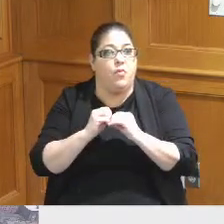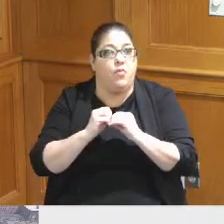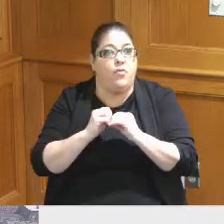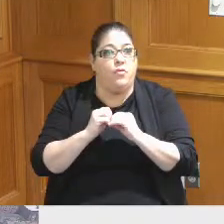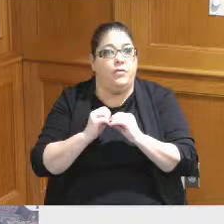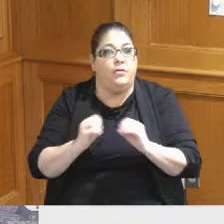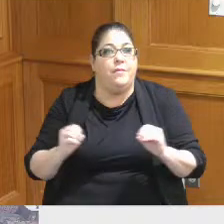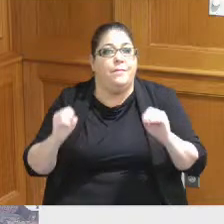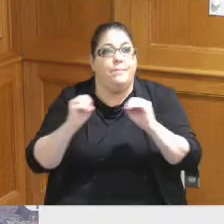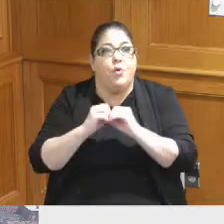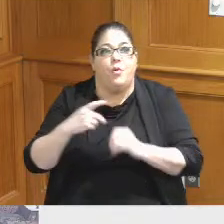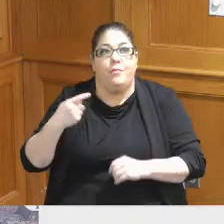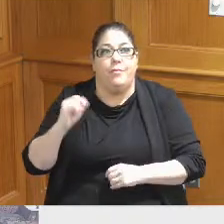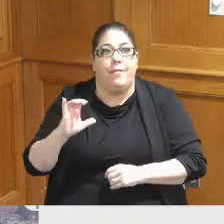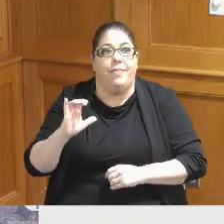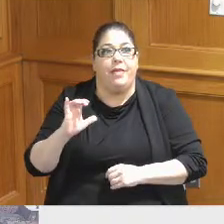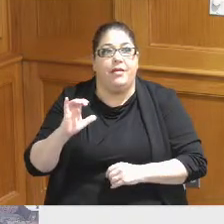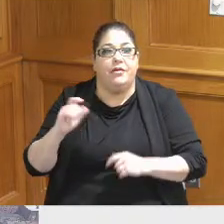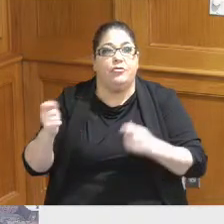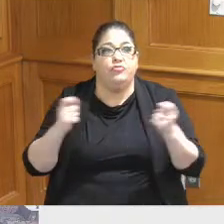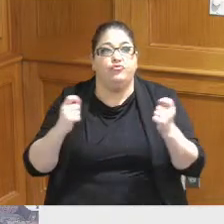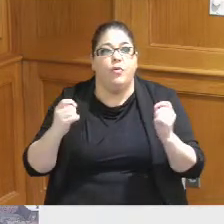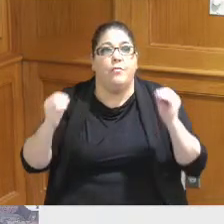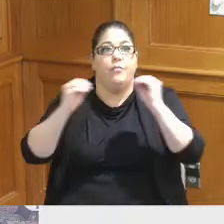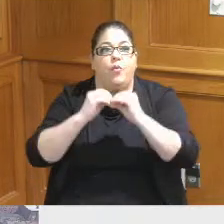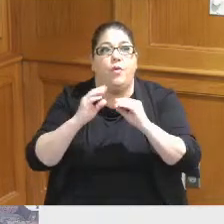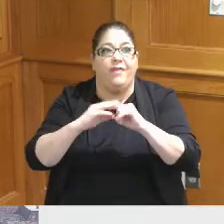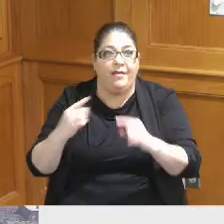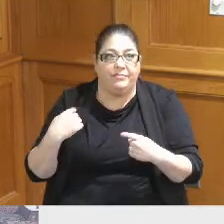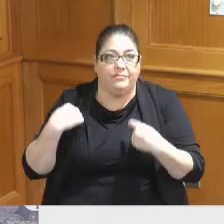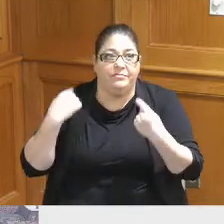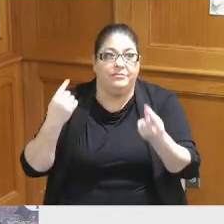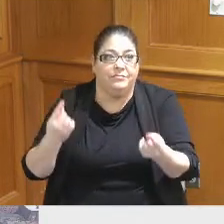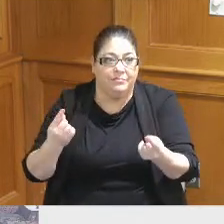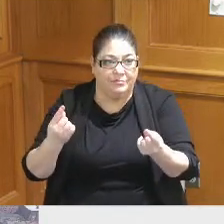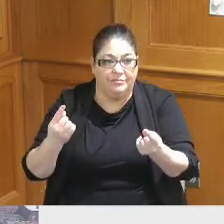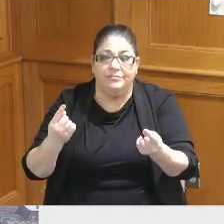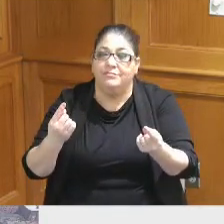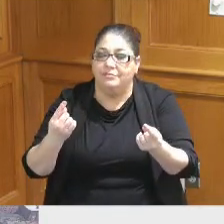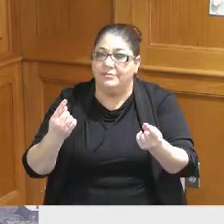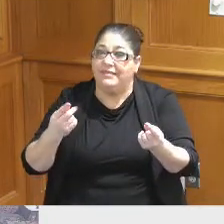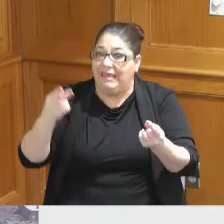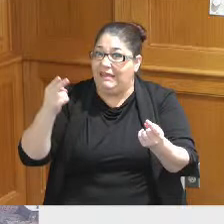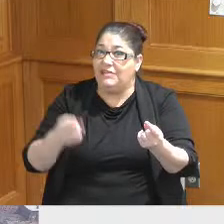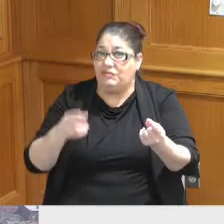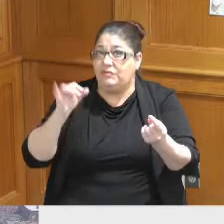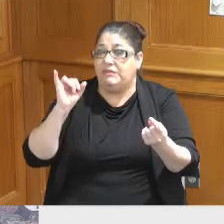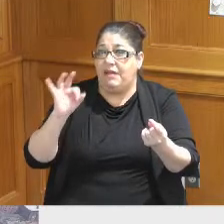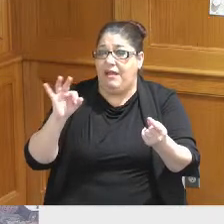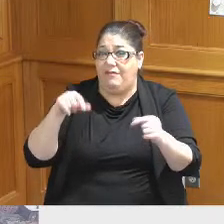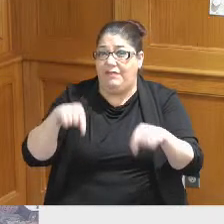under public control than we've had perhaps in the in the history of the of this convention